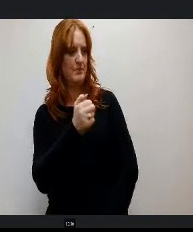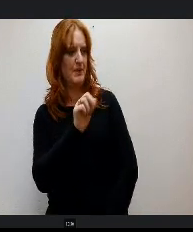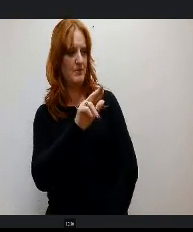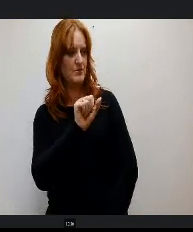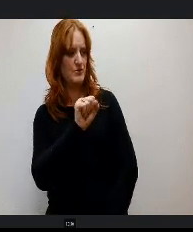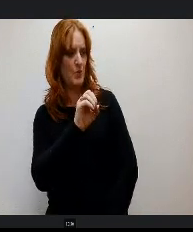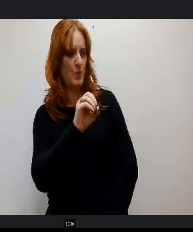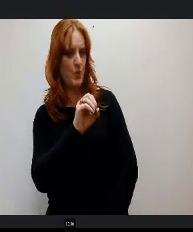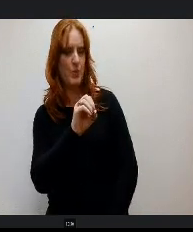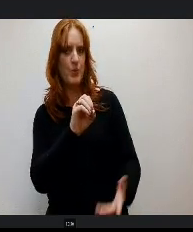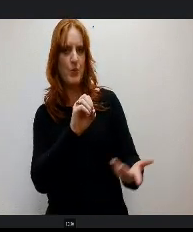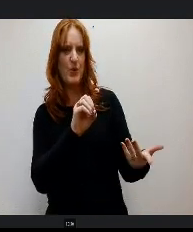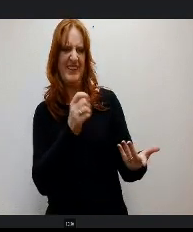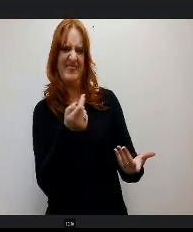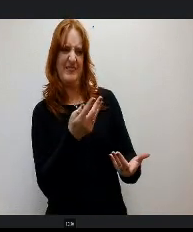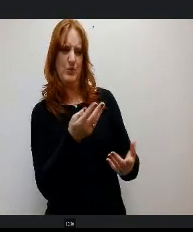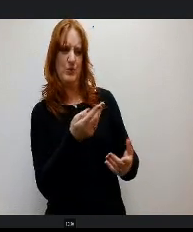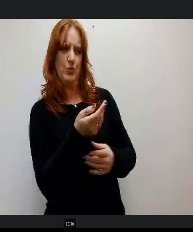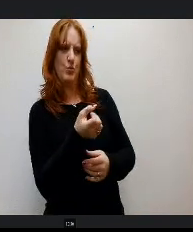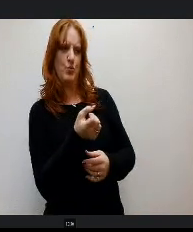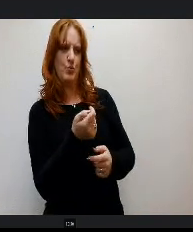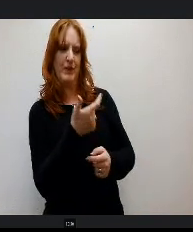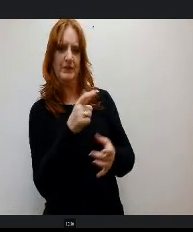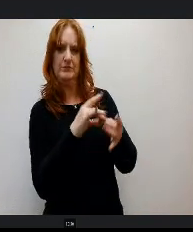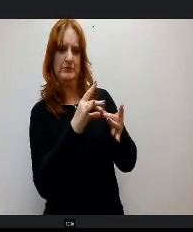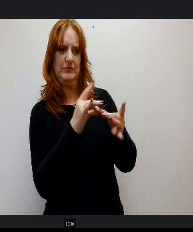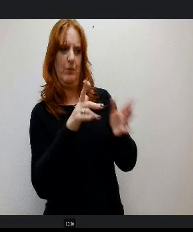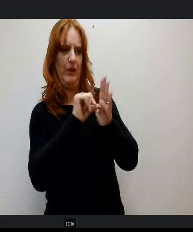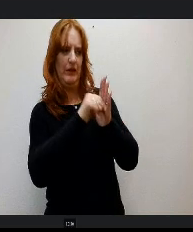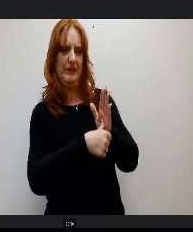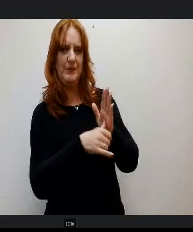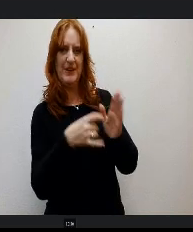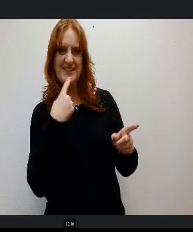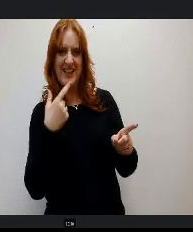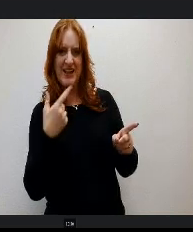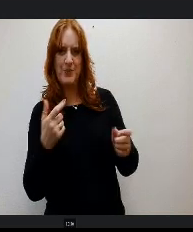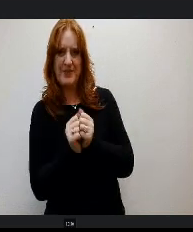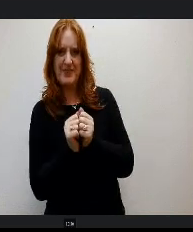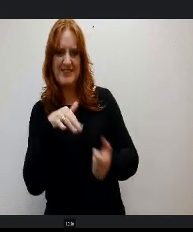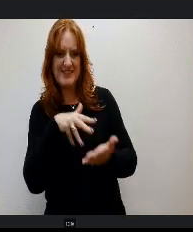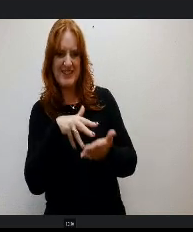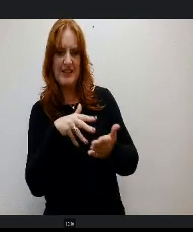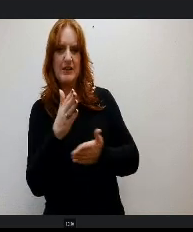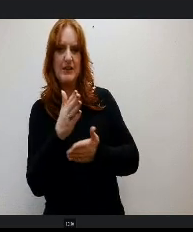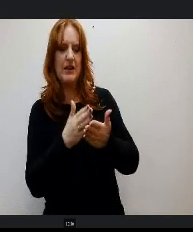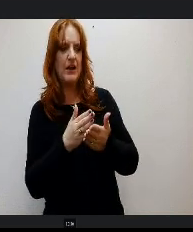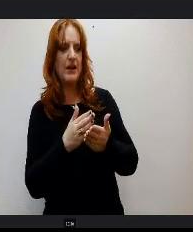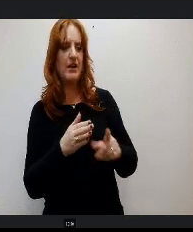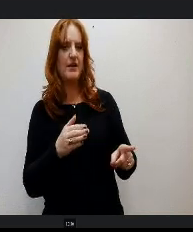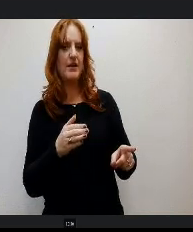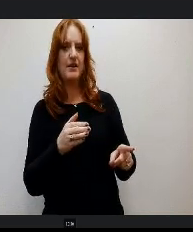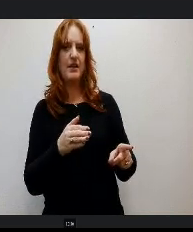Couple quick things, I wanna reiterate what I said in the study session that this the Colorado